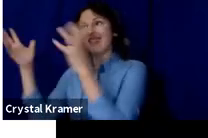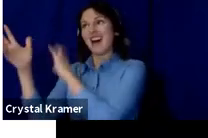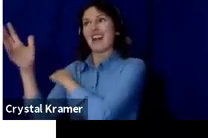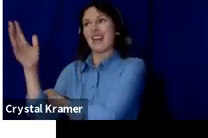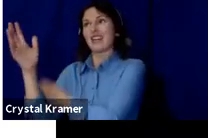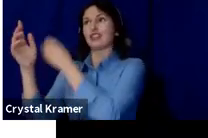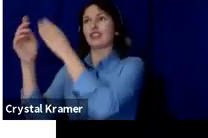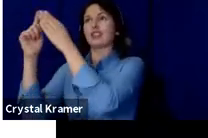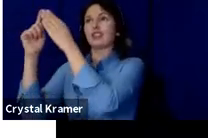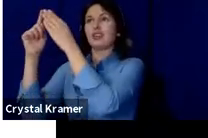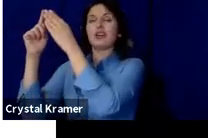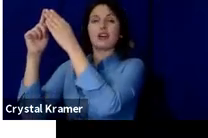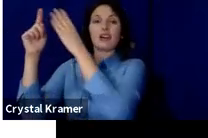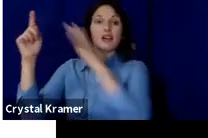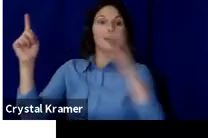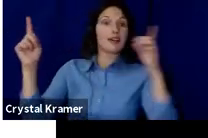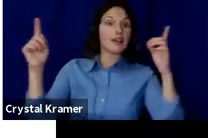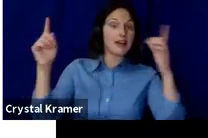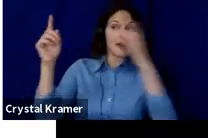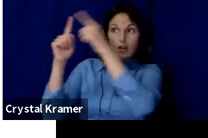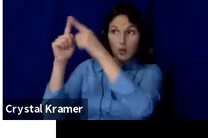a big dip in energy in the middle.